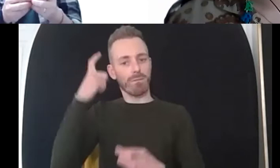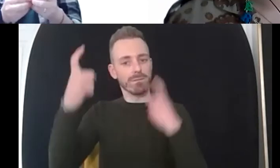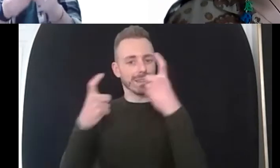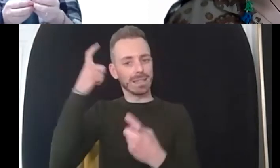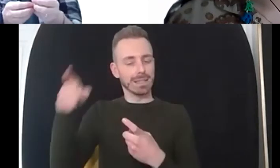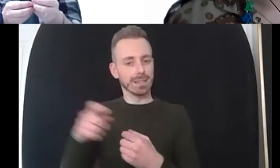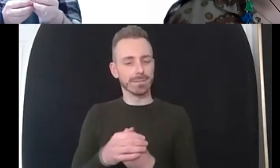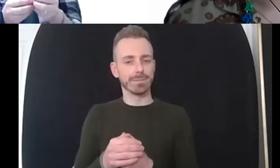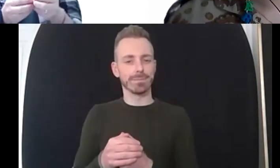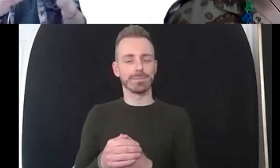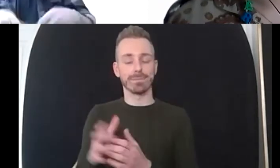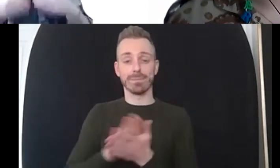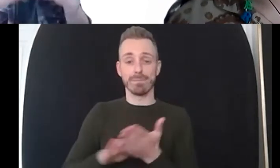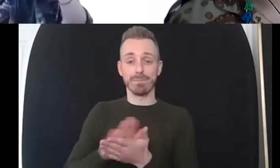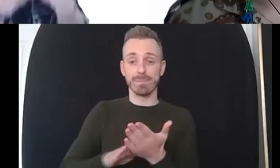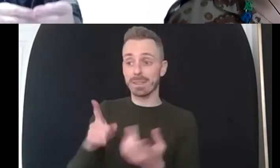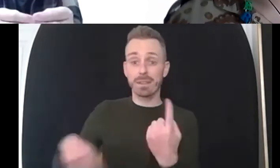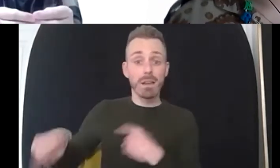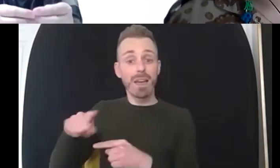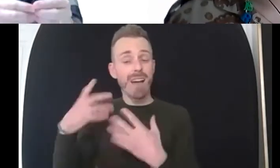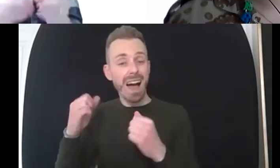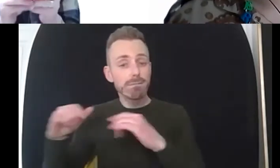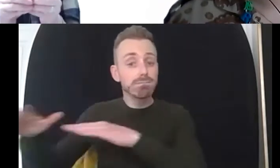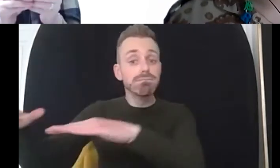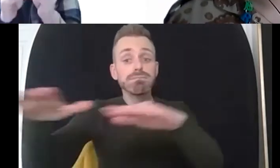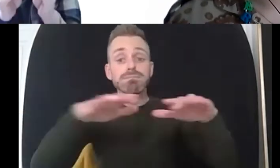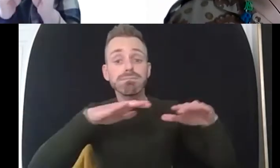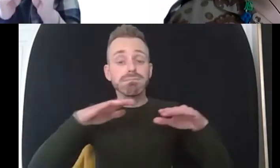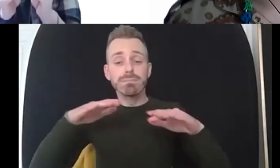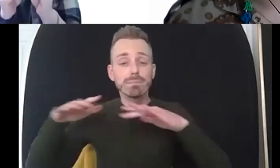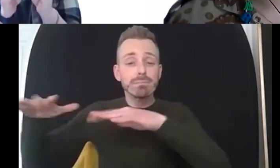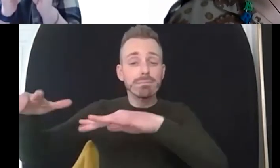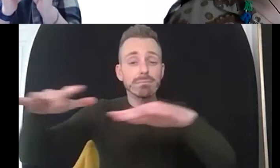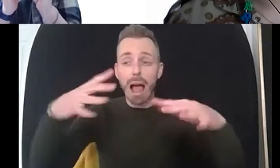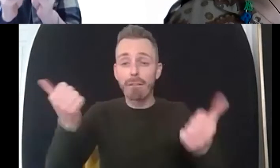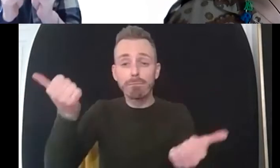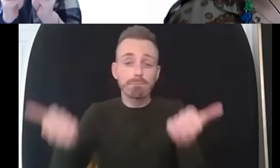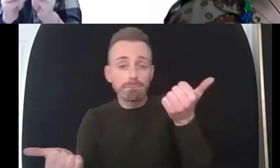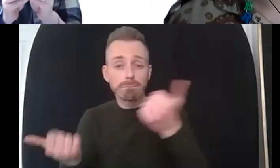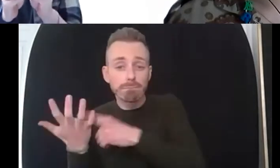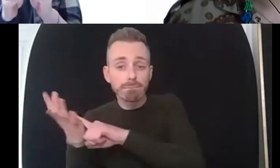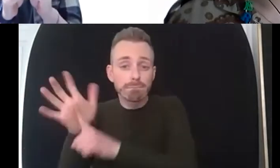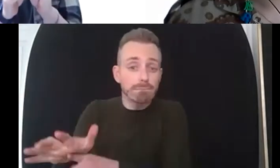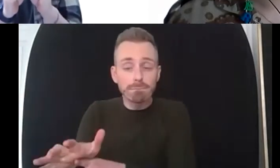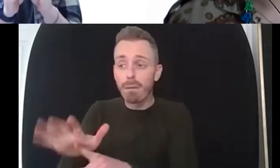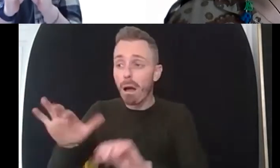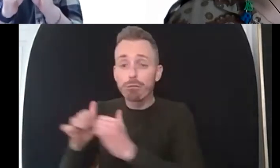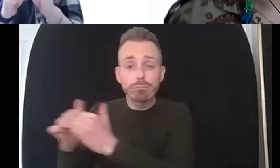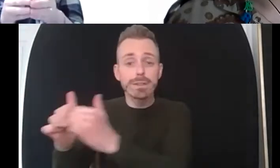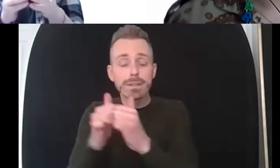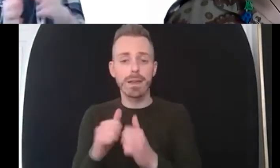be violent and that gives a smaller uh group of people the um the permission um to try and wipe